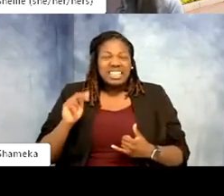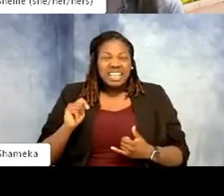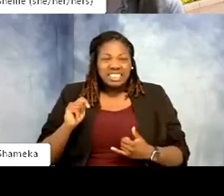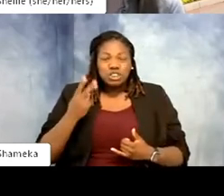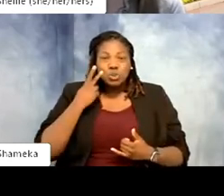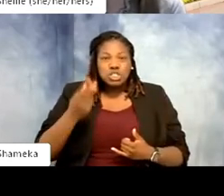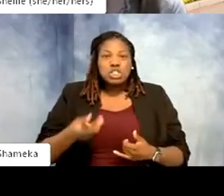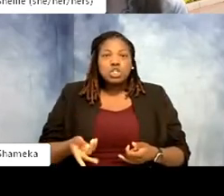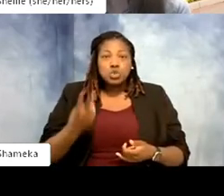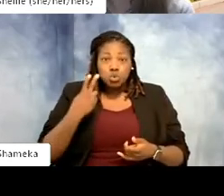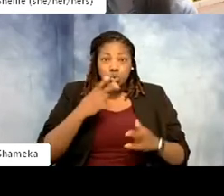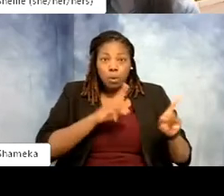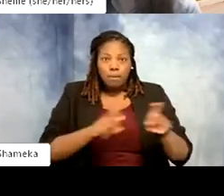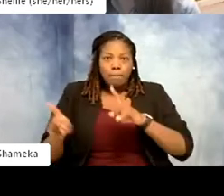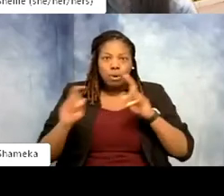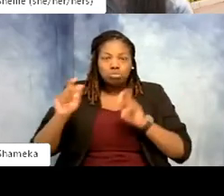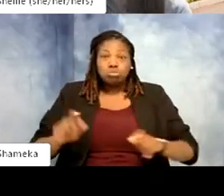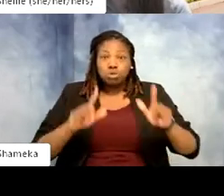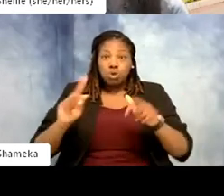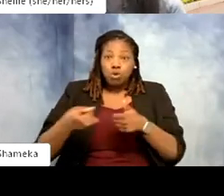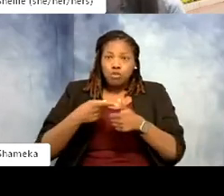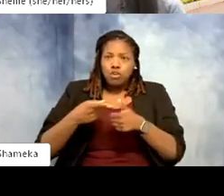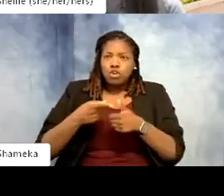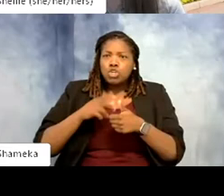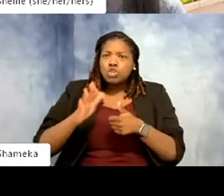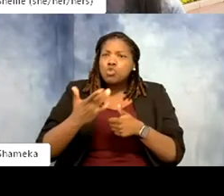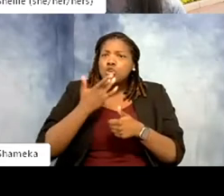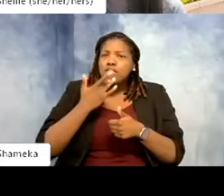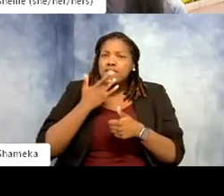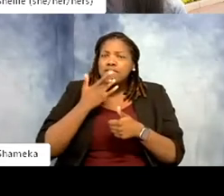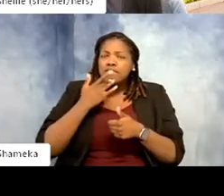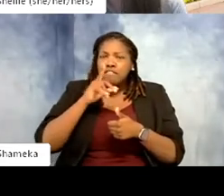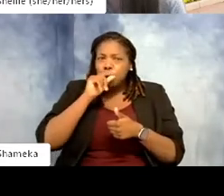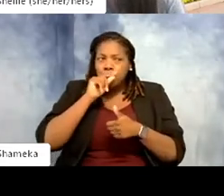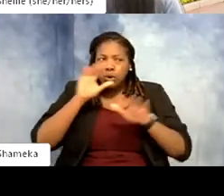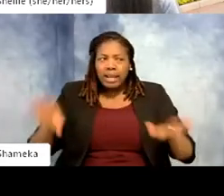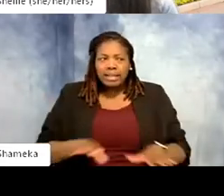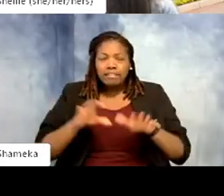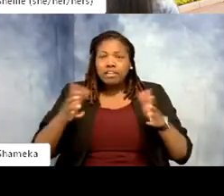on your screen. The first: what is your favorite bird-related activity? You can select all that